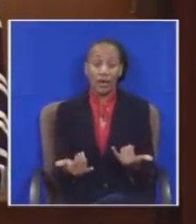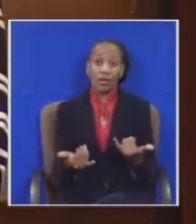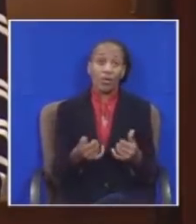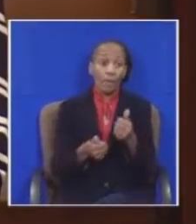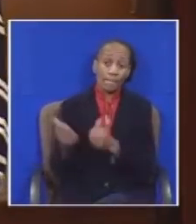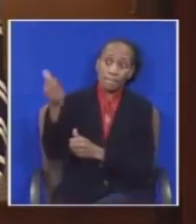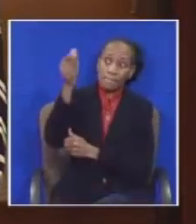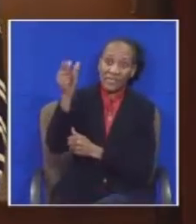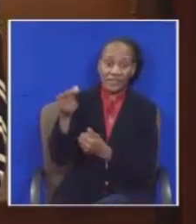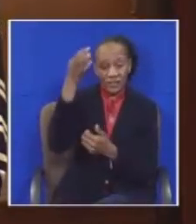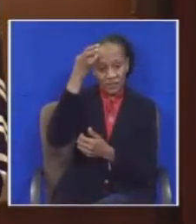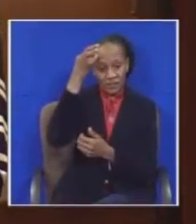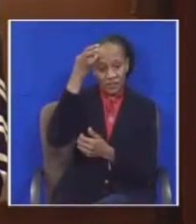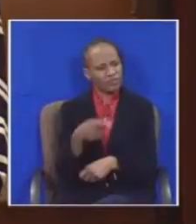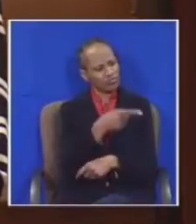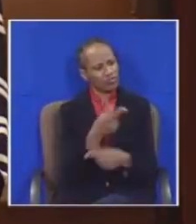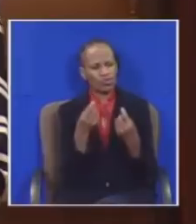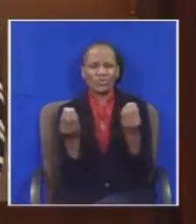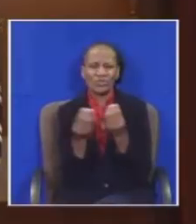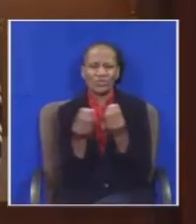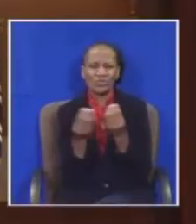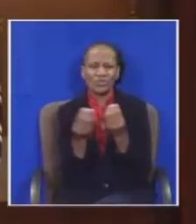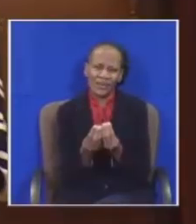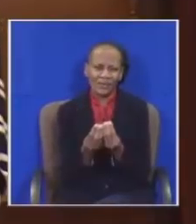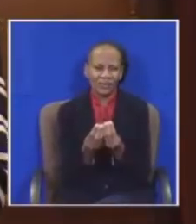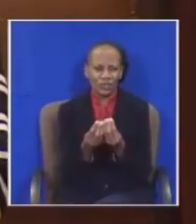nothing in respectable revelations of corruption and capture